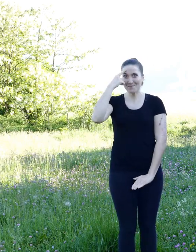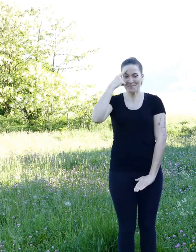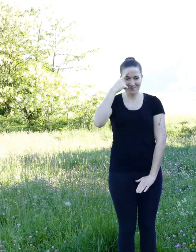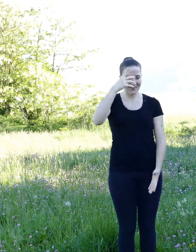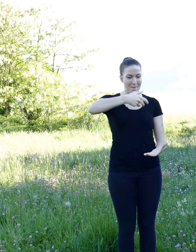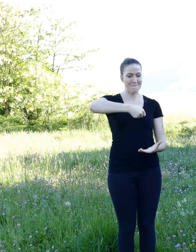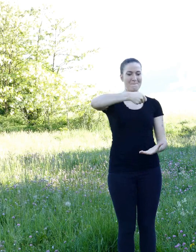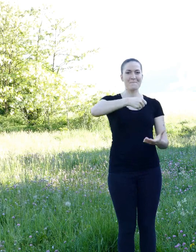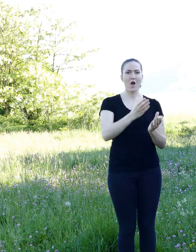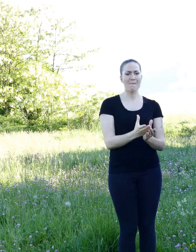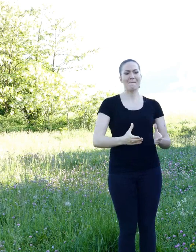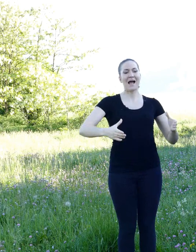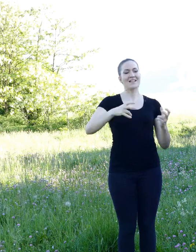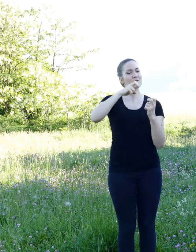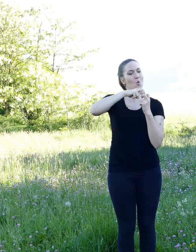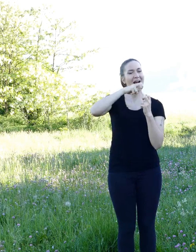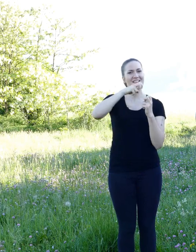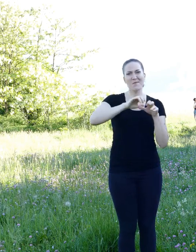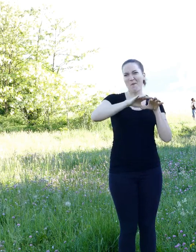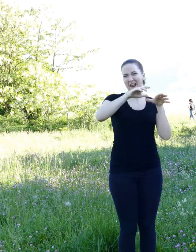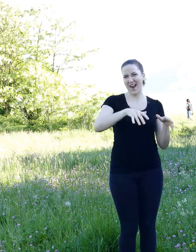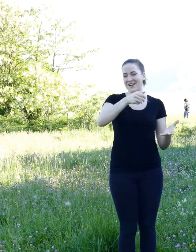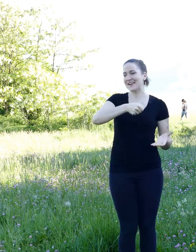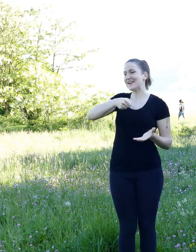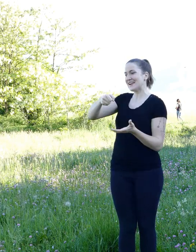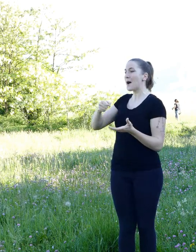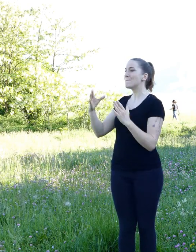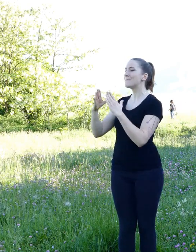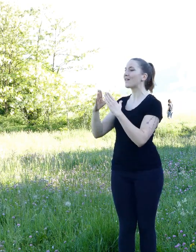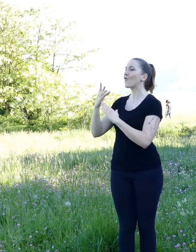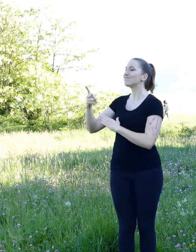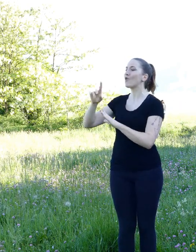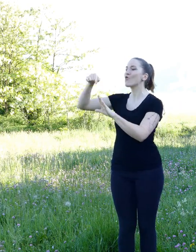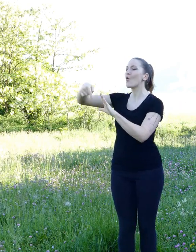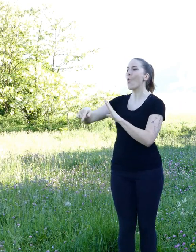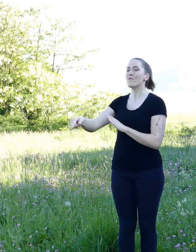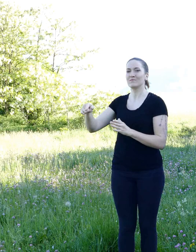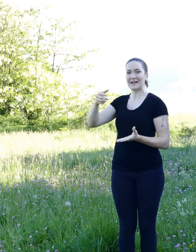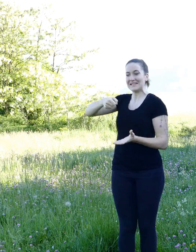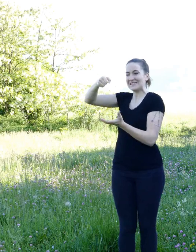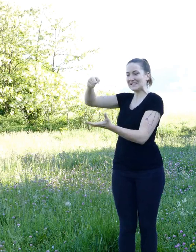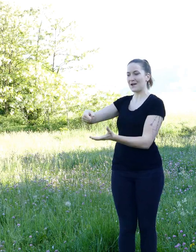that he dropped by in front of the den with a message: "Dear weasel,